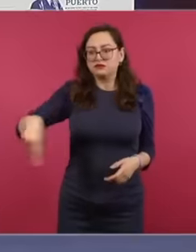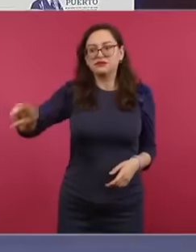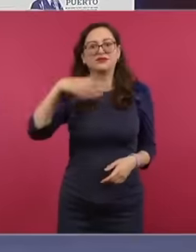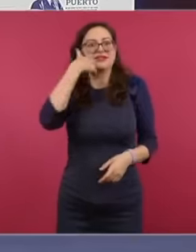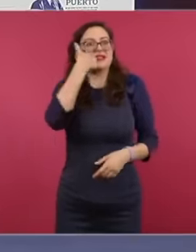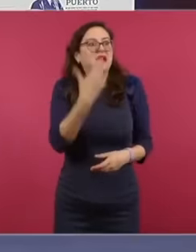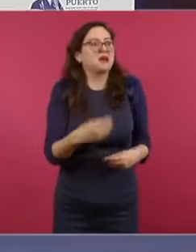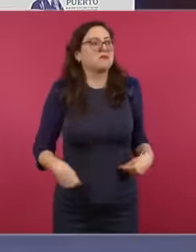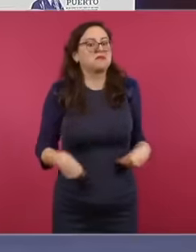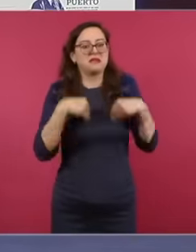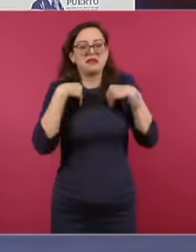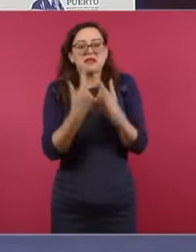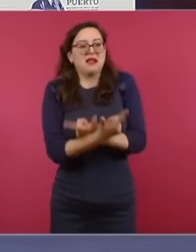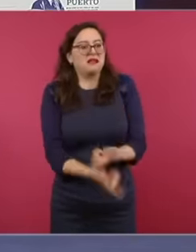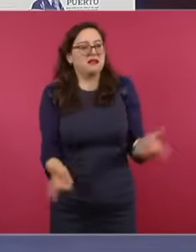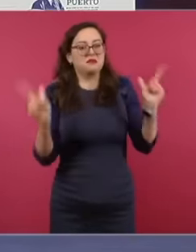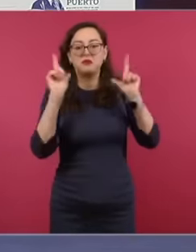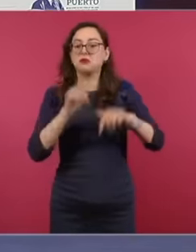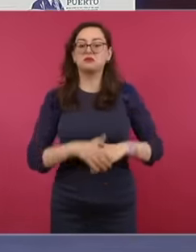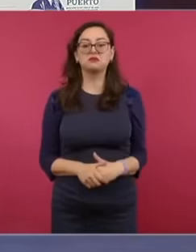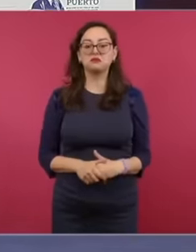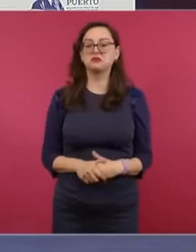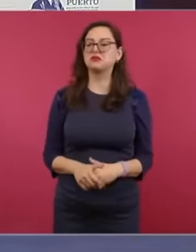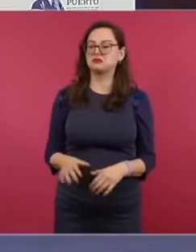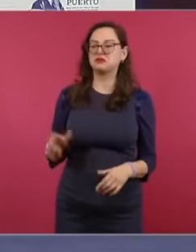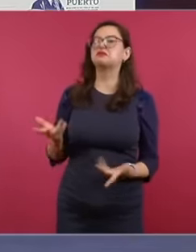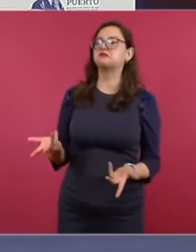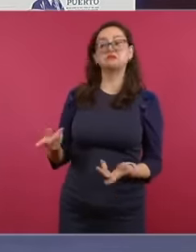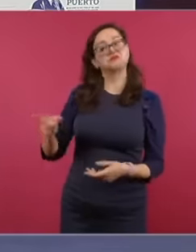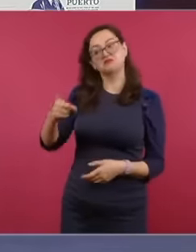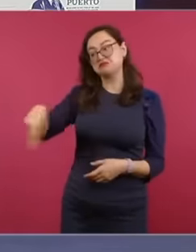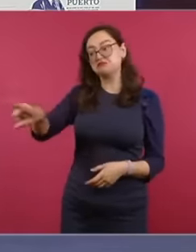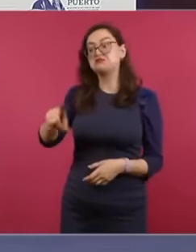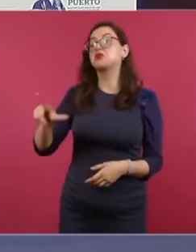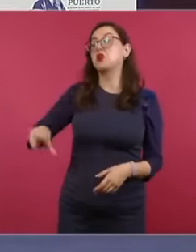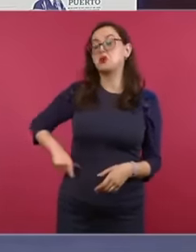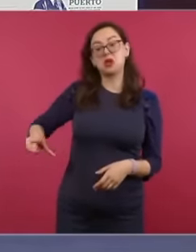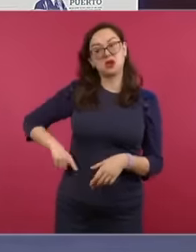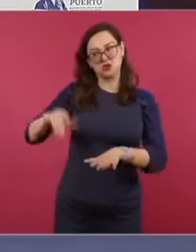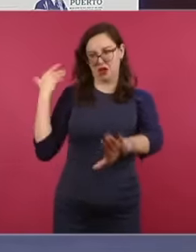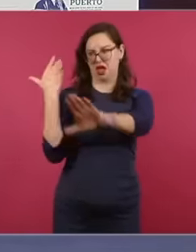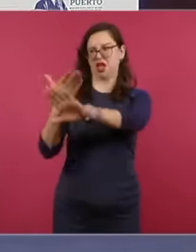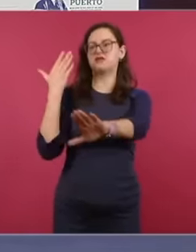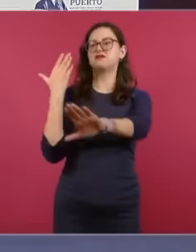independent, turn to their authorities out of hunger out of